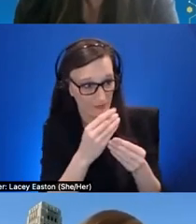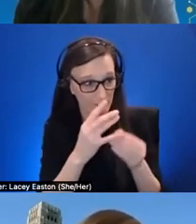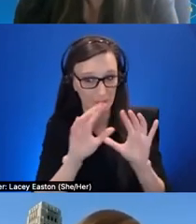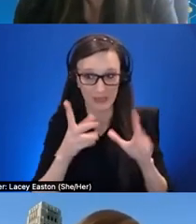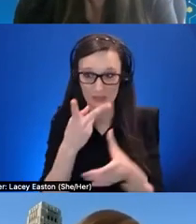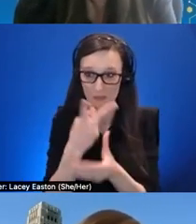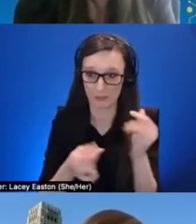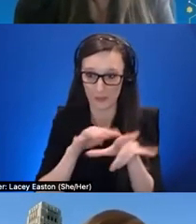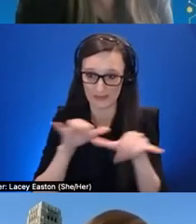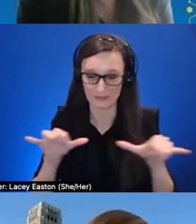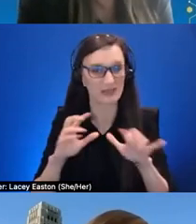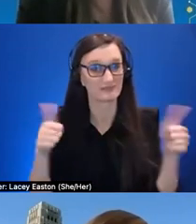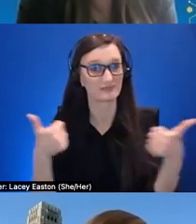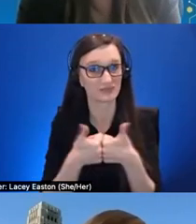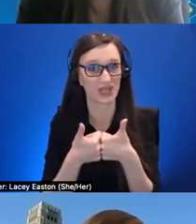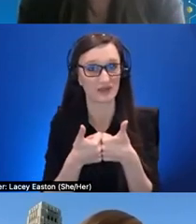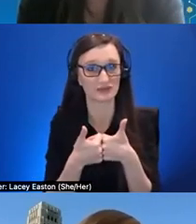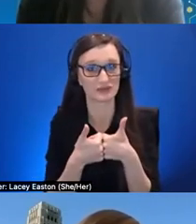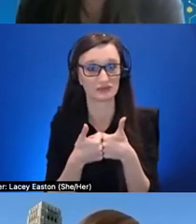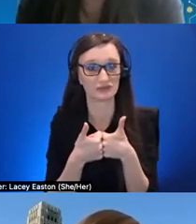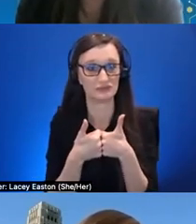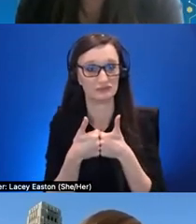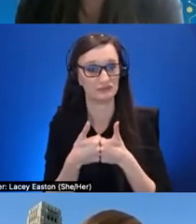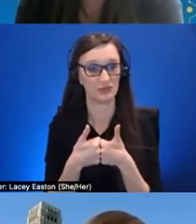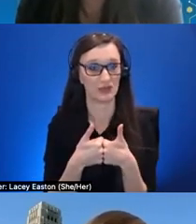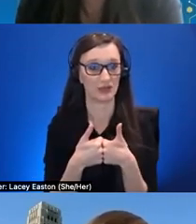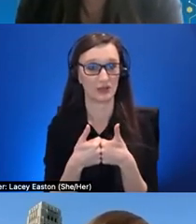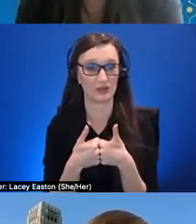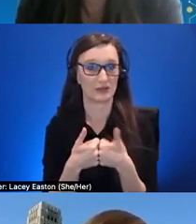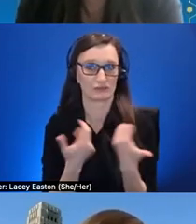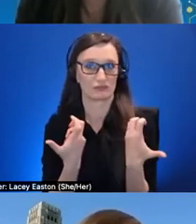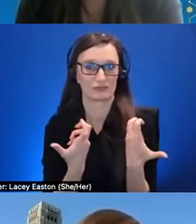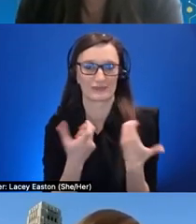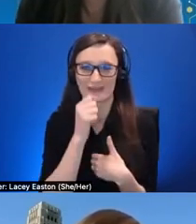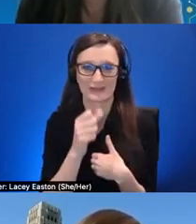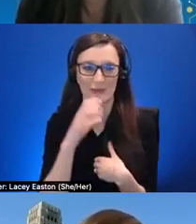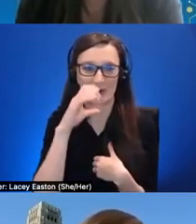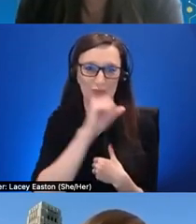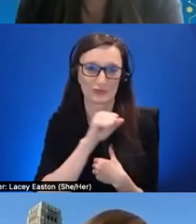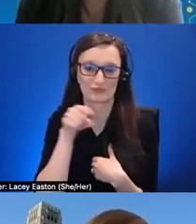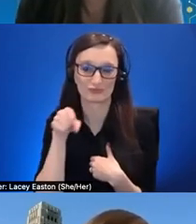you know not assuming that that maybe even people know how to use their mobile phone to to to have